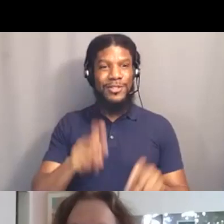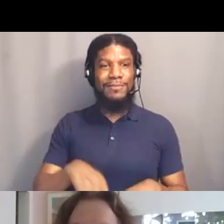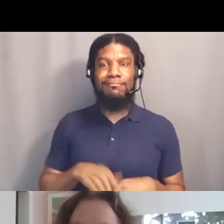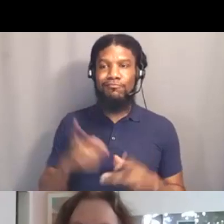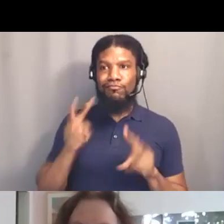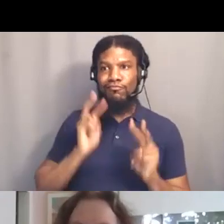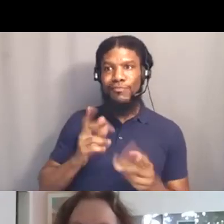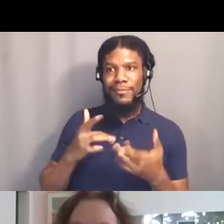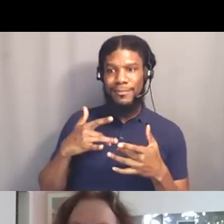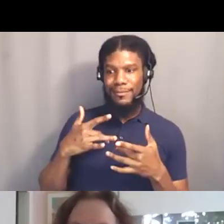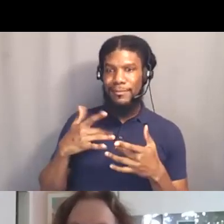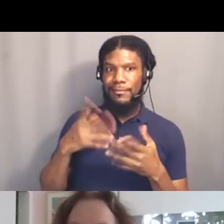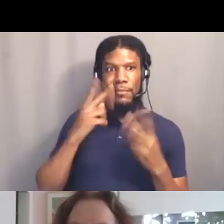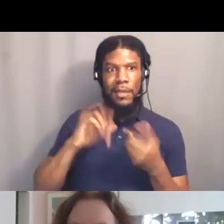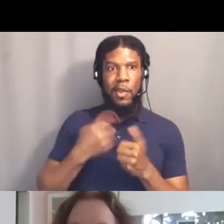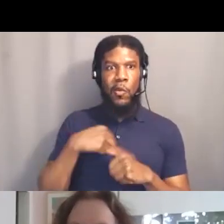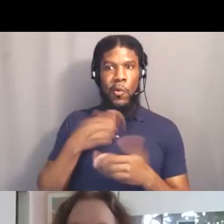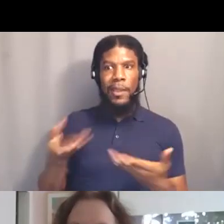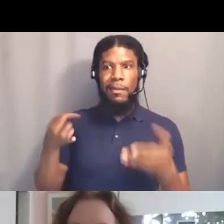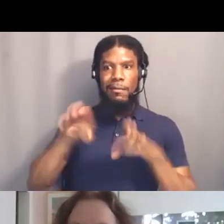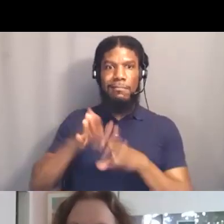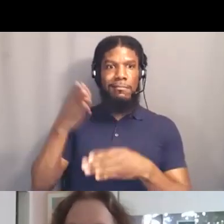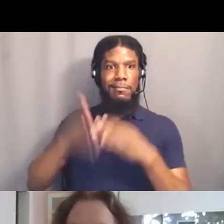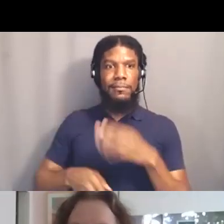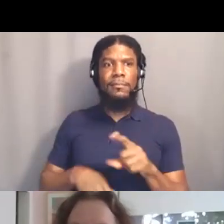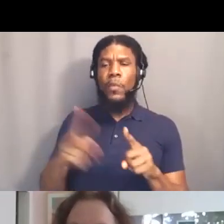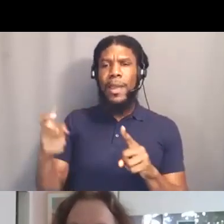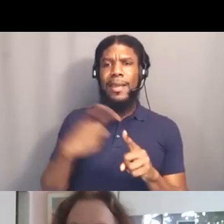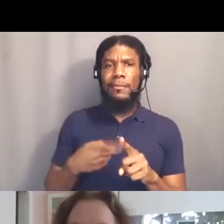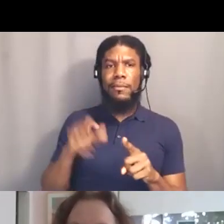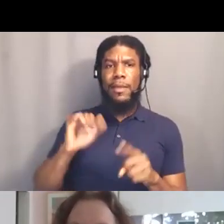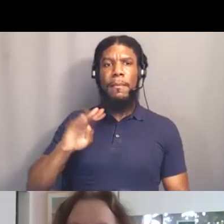Somebody asked what is the Bonin Motion? So Mike Bonin,